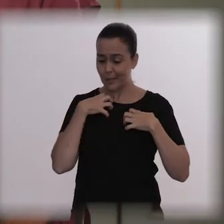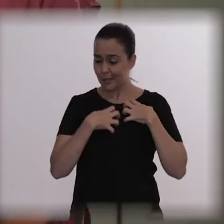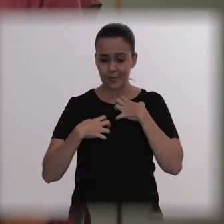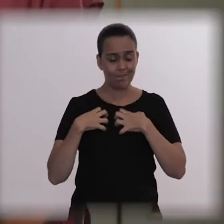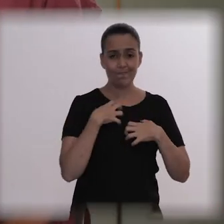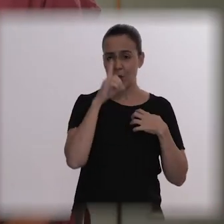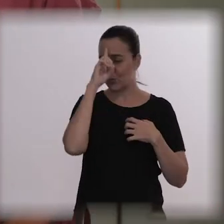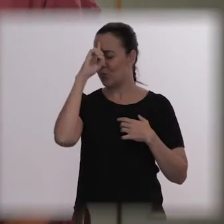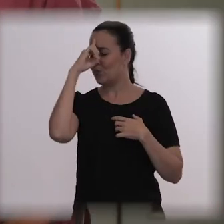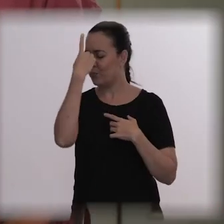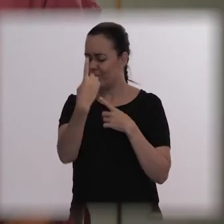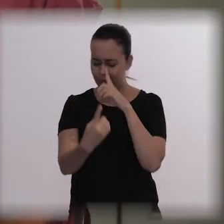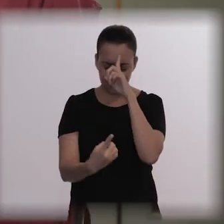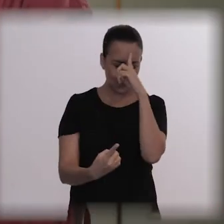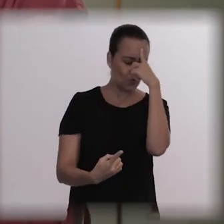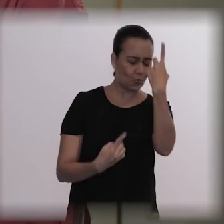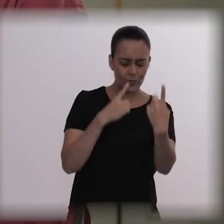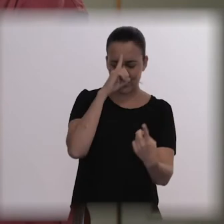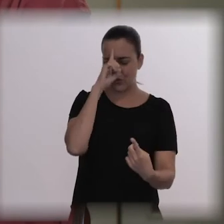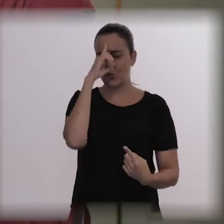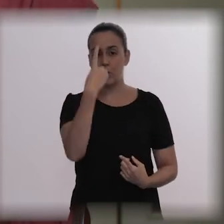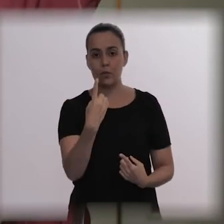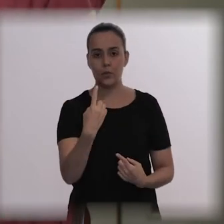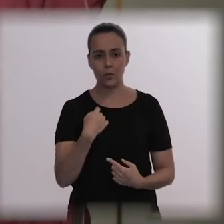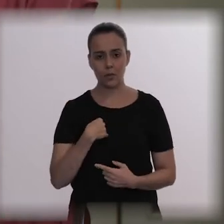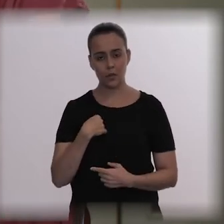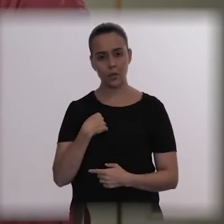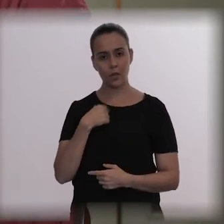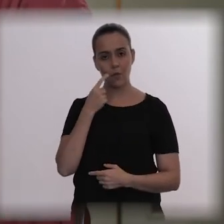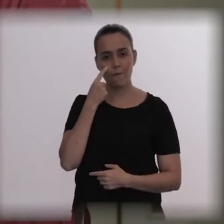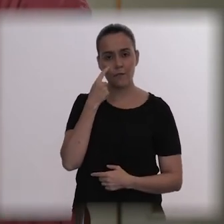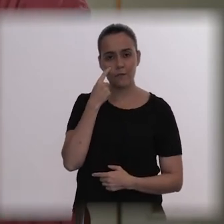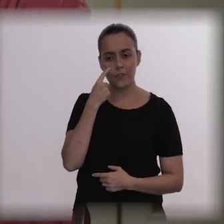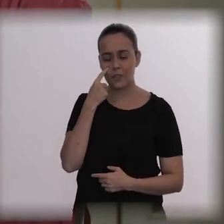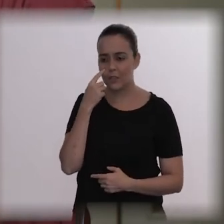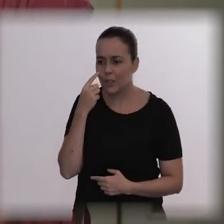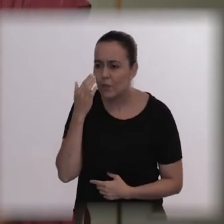And I don’t, because I saw him jumping, I saw it was his decision